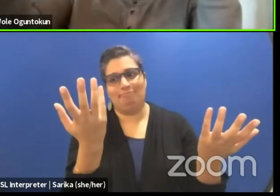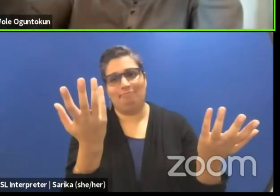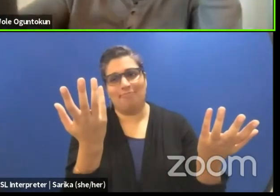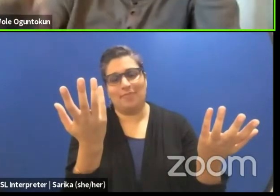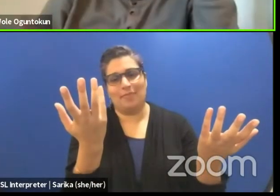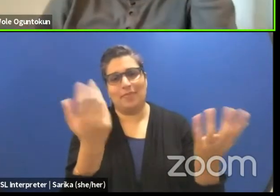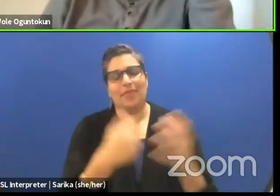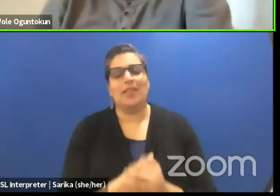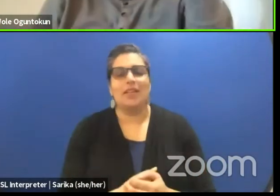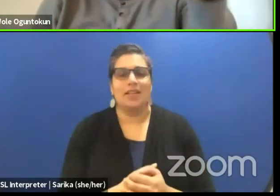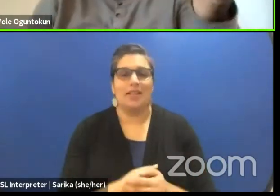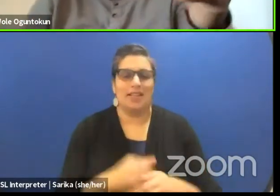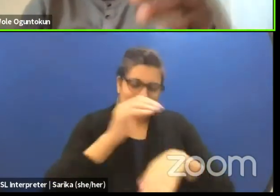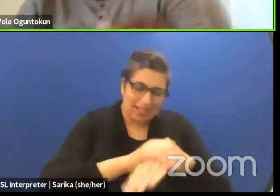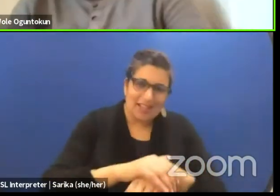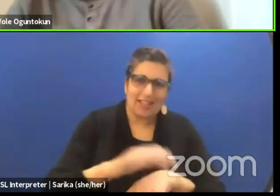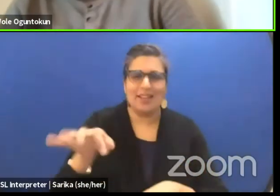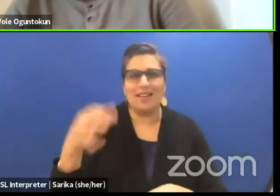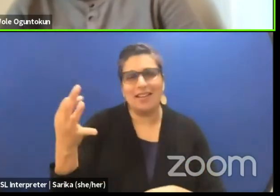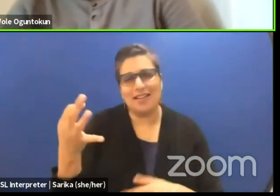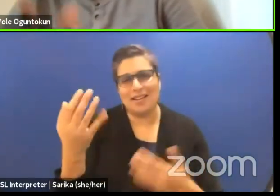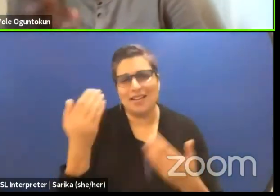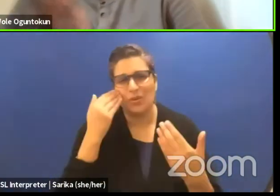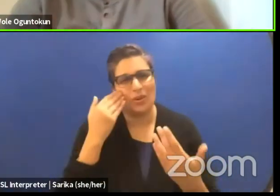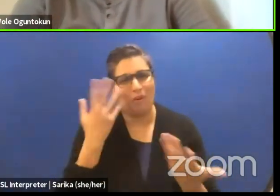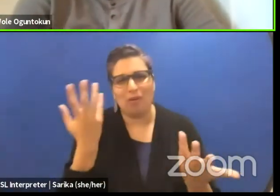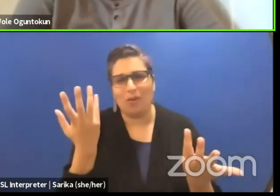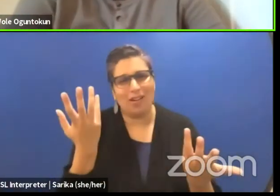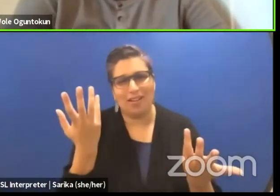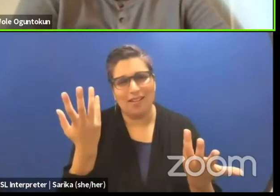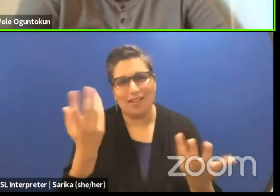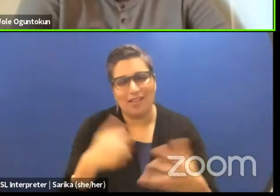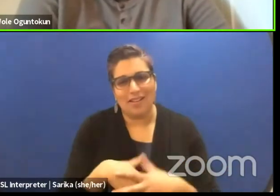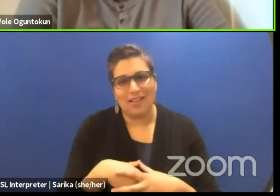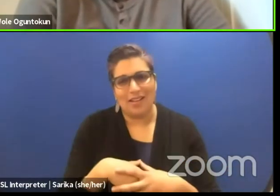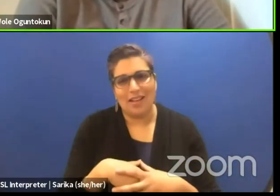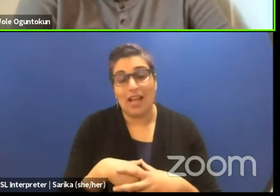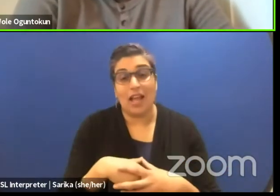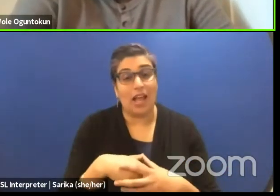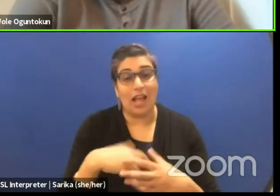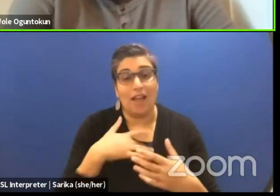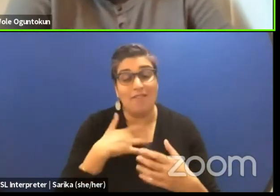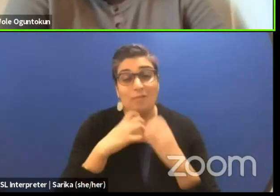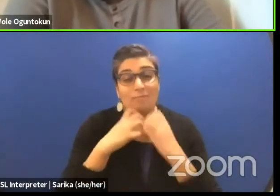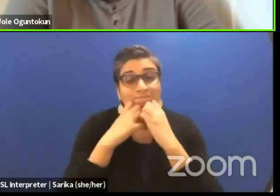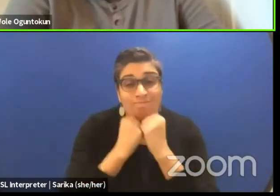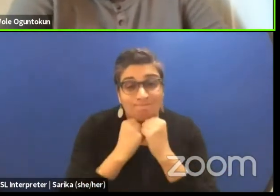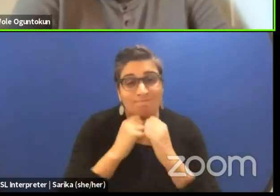I mean English and French we know what they've done with it. I get very passionate about this.